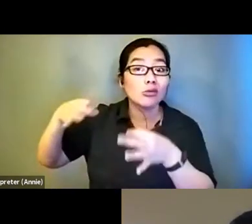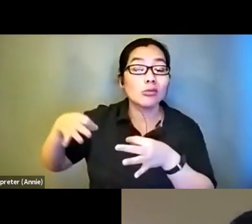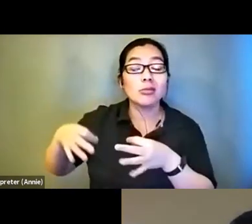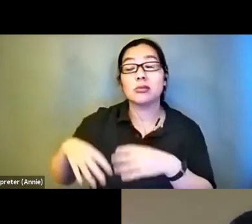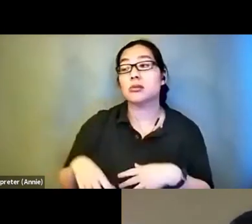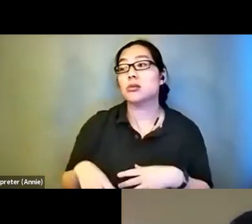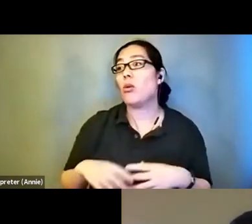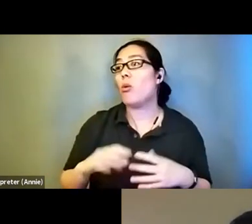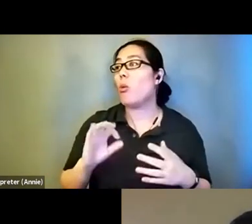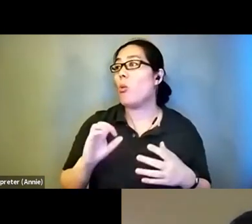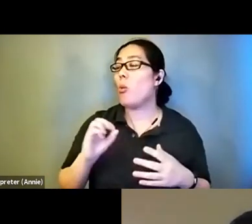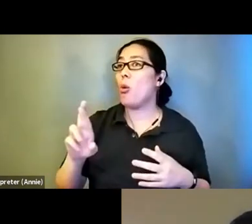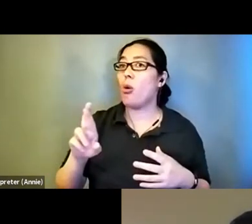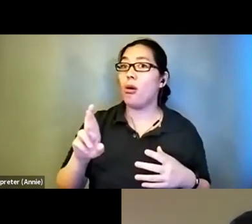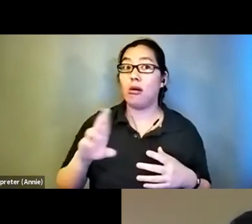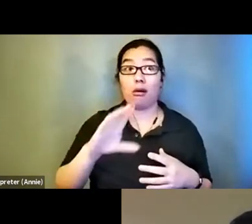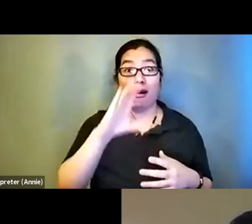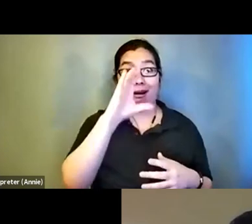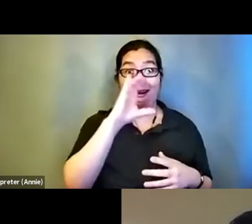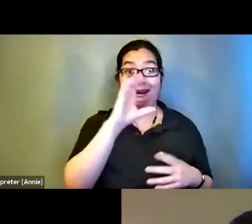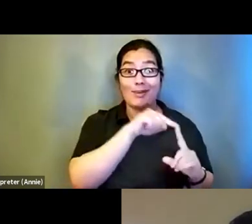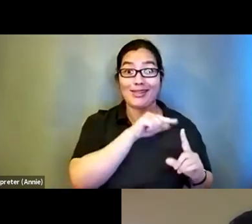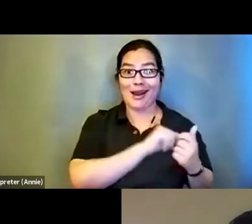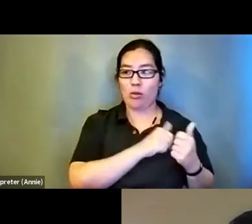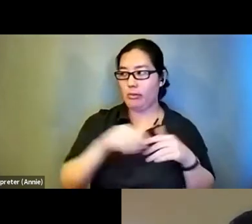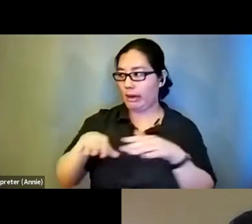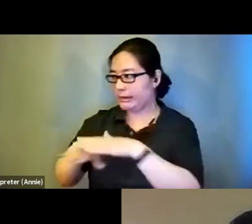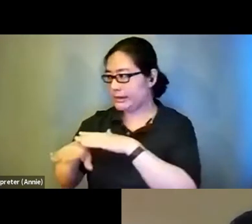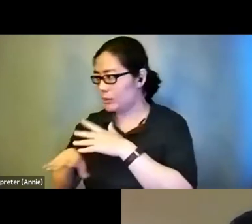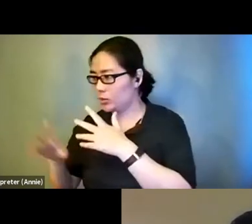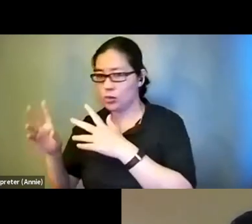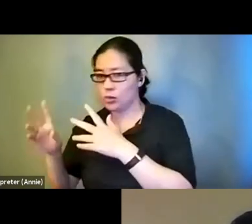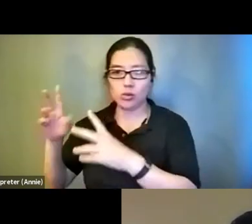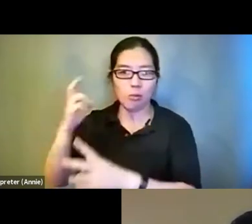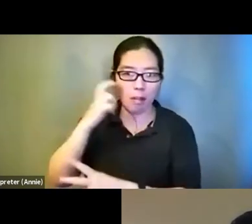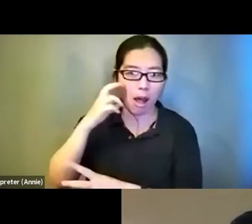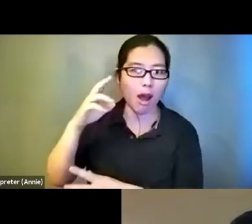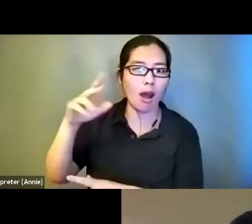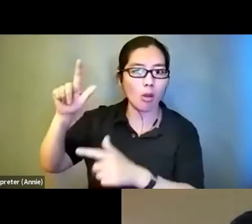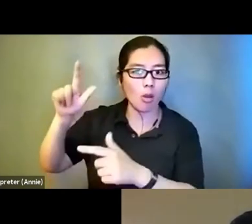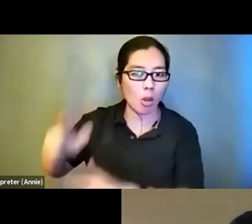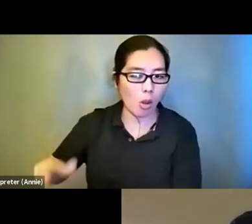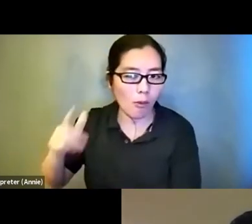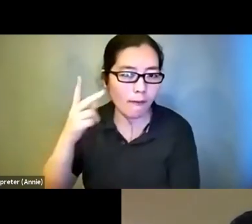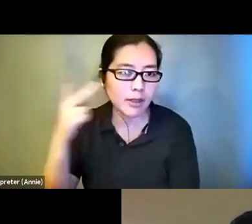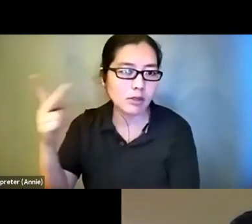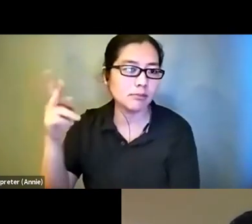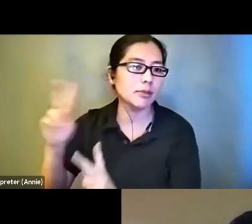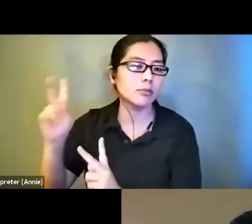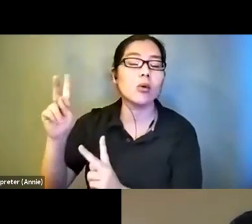accessible to those who are blind and low vision I think we probably would agree starting from the perspective of the consumer